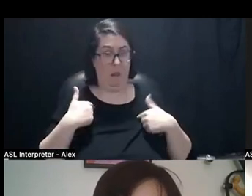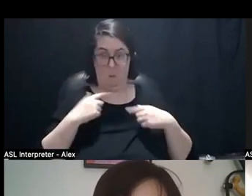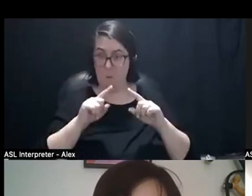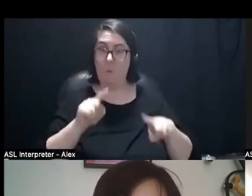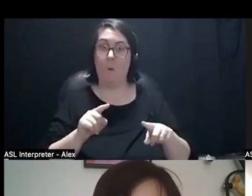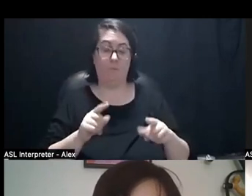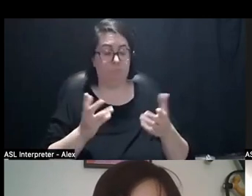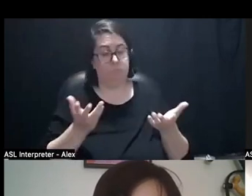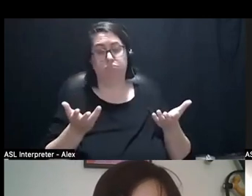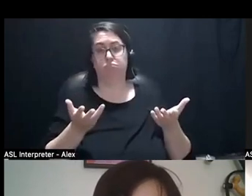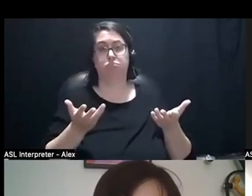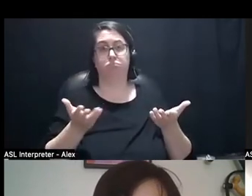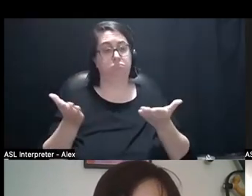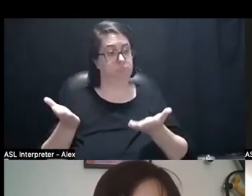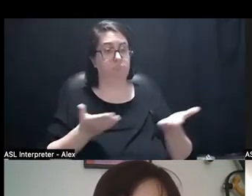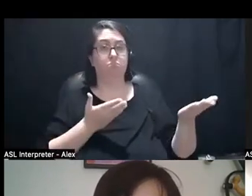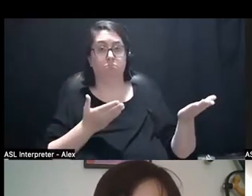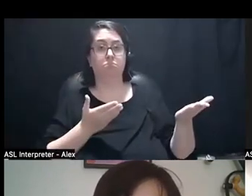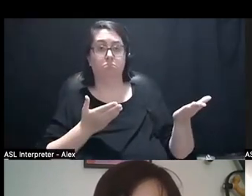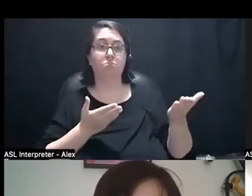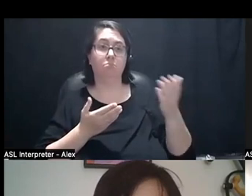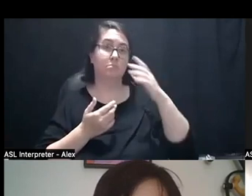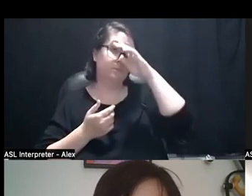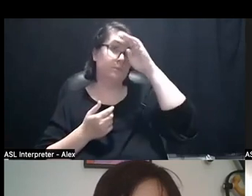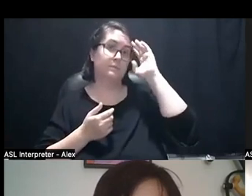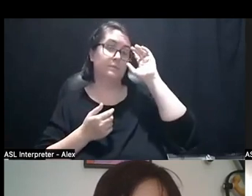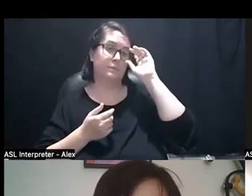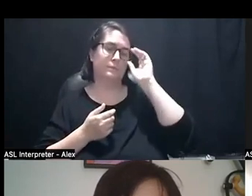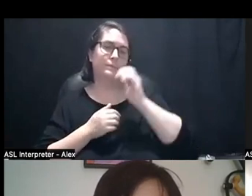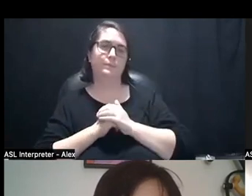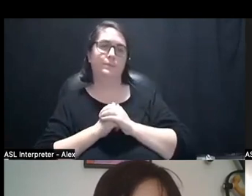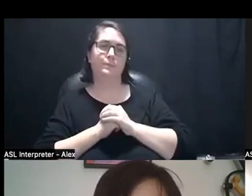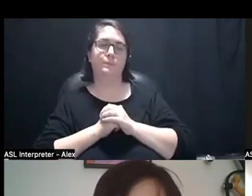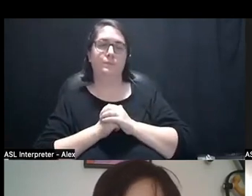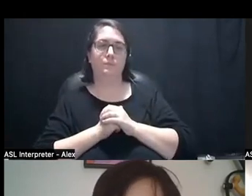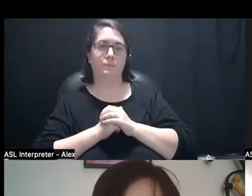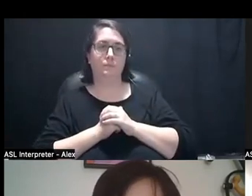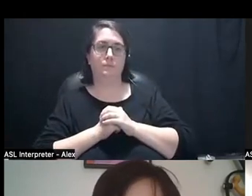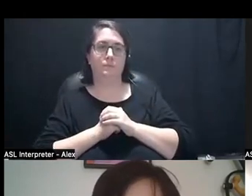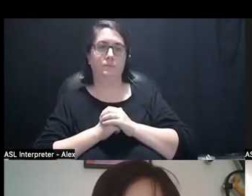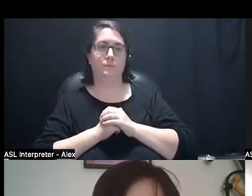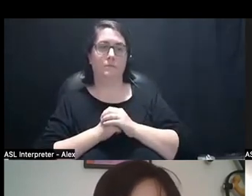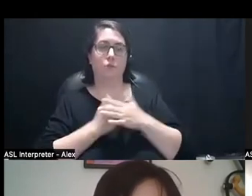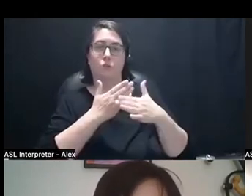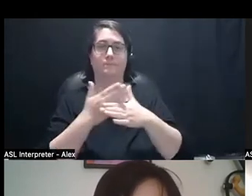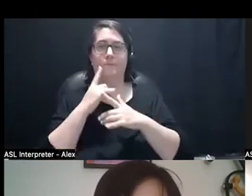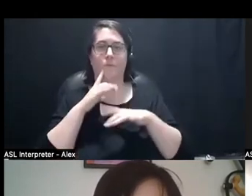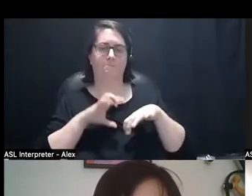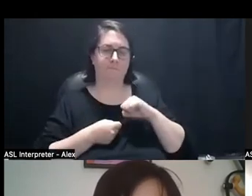very much feel free to take part in that and share space for mourning and community.